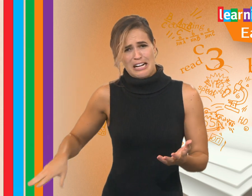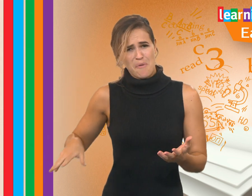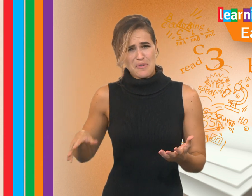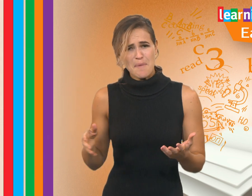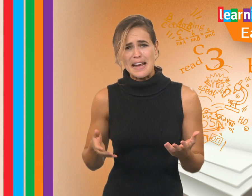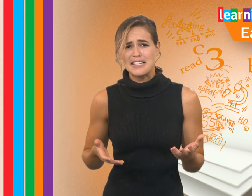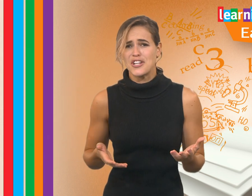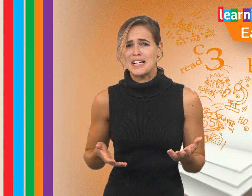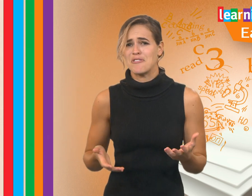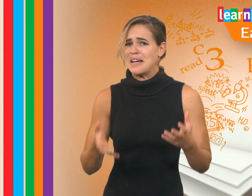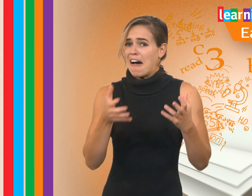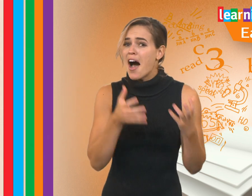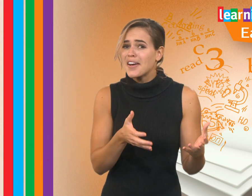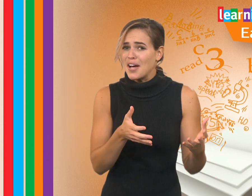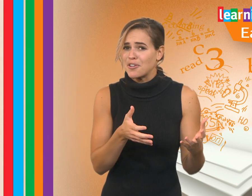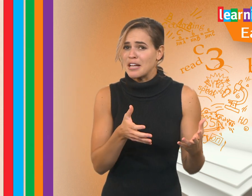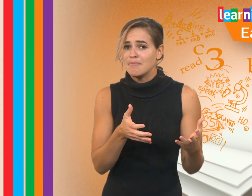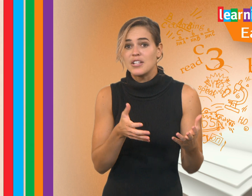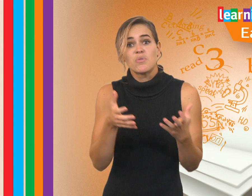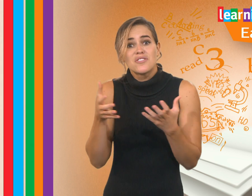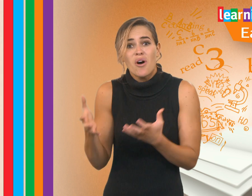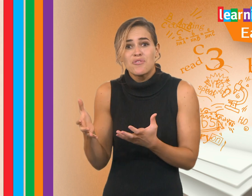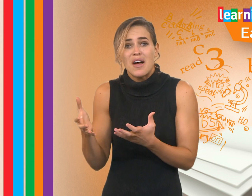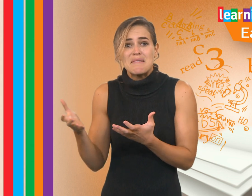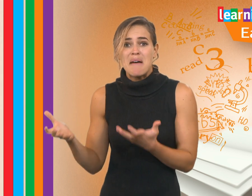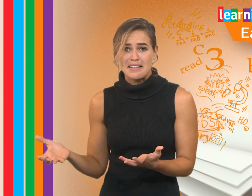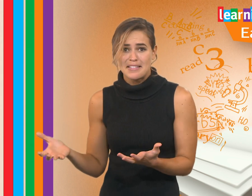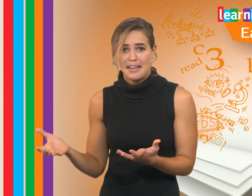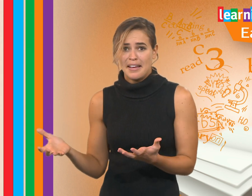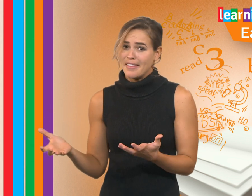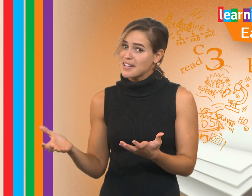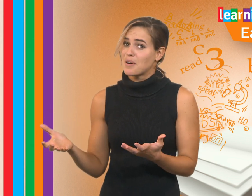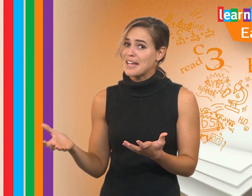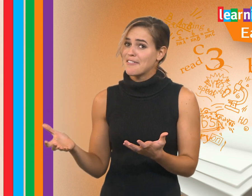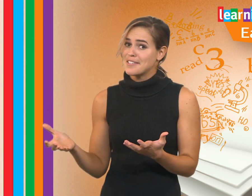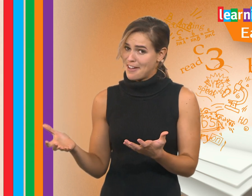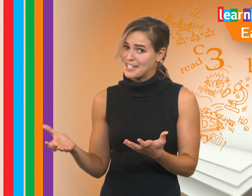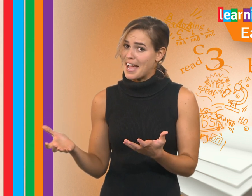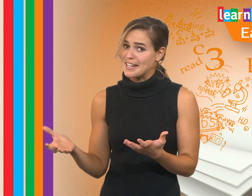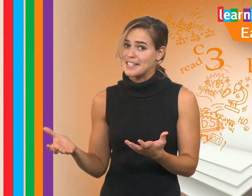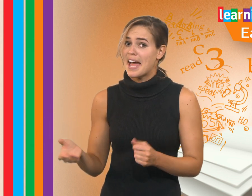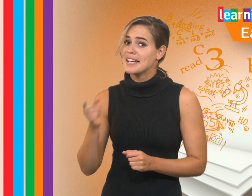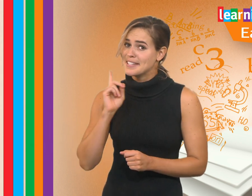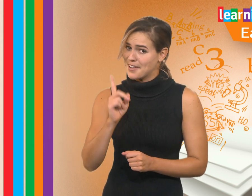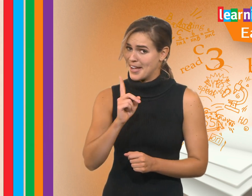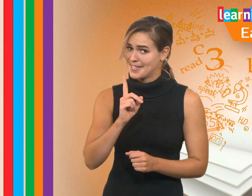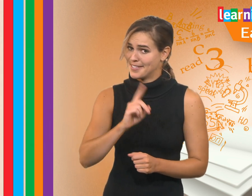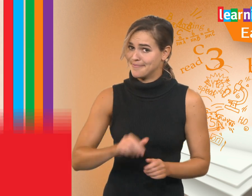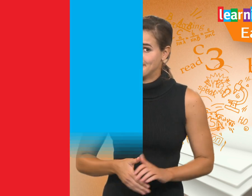I wonder what makes it change from being a hard ice cream into a soft, runny mess. That is what David is investigating today in Science.